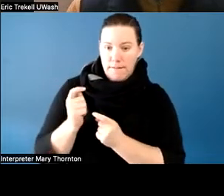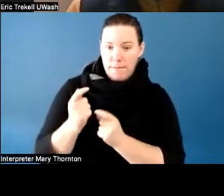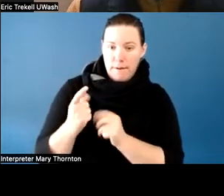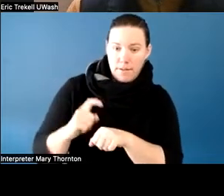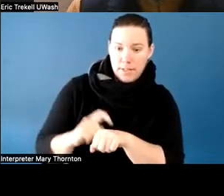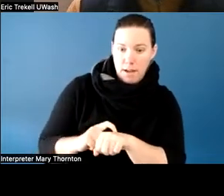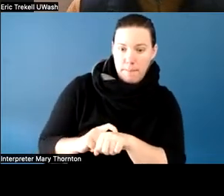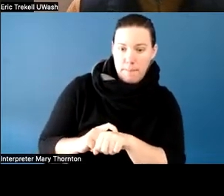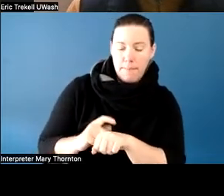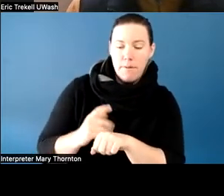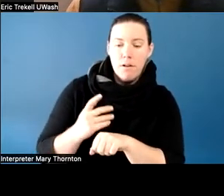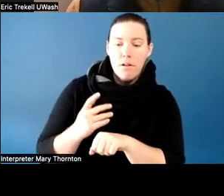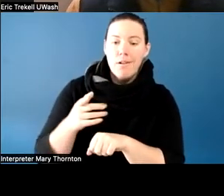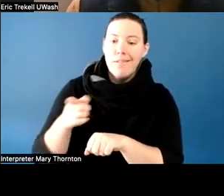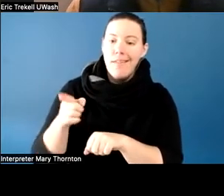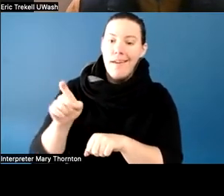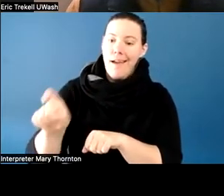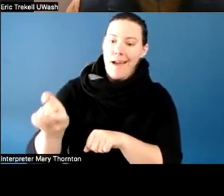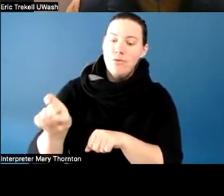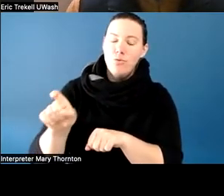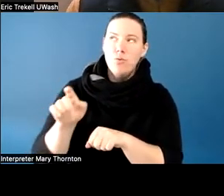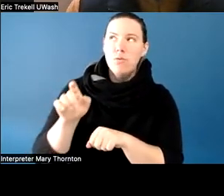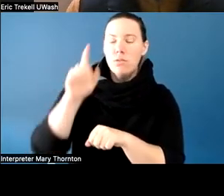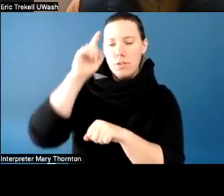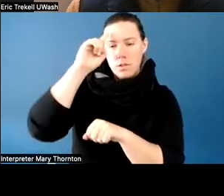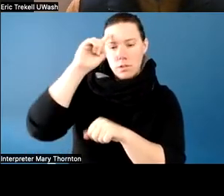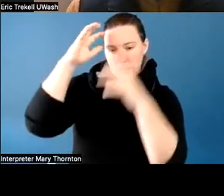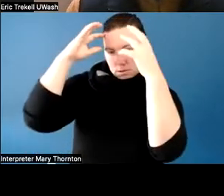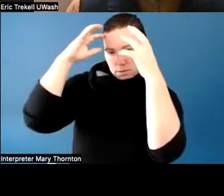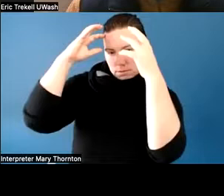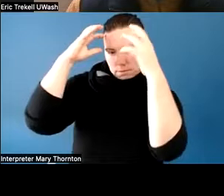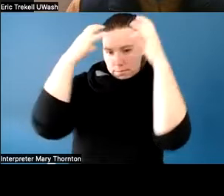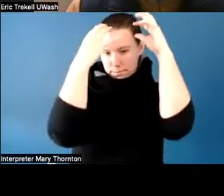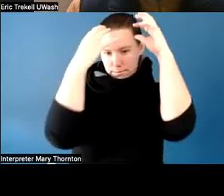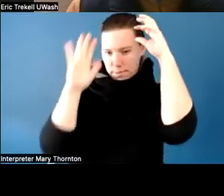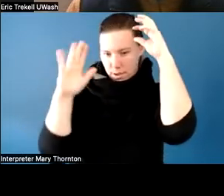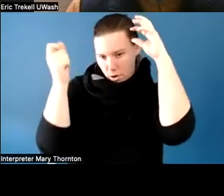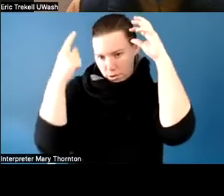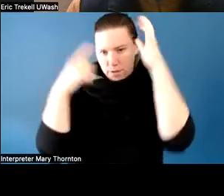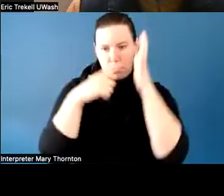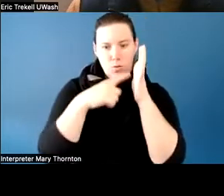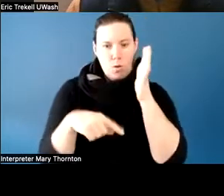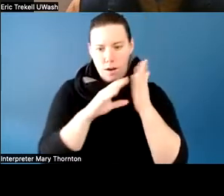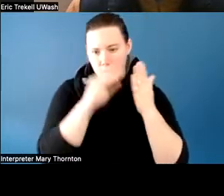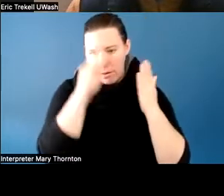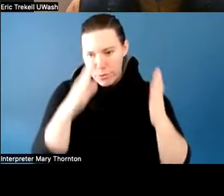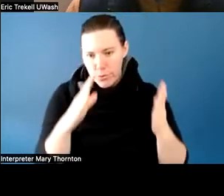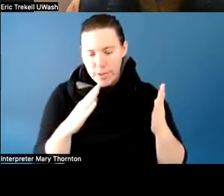have been their traditional view of a student. They were able to create a student who